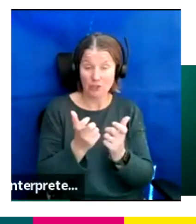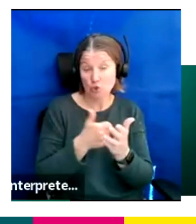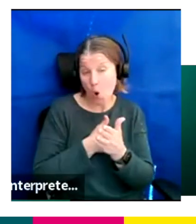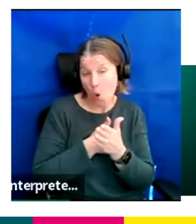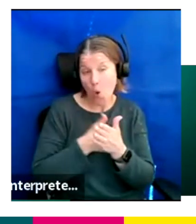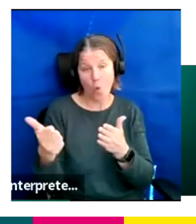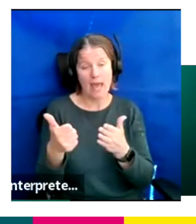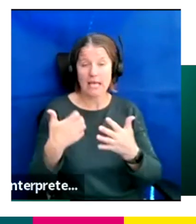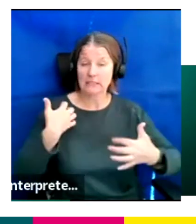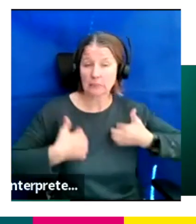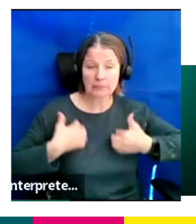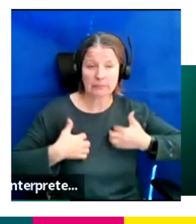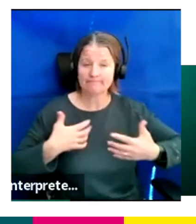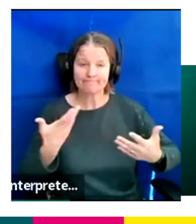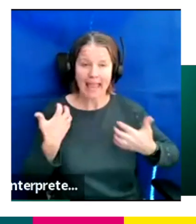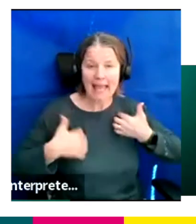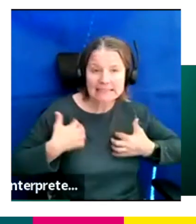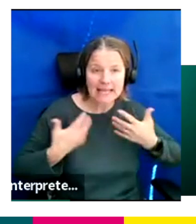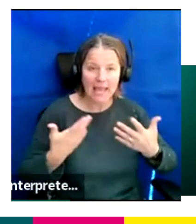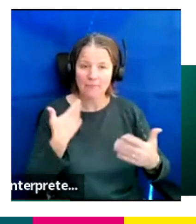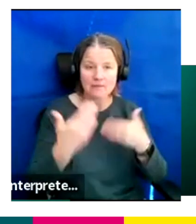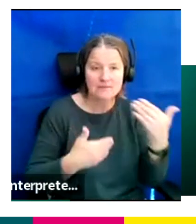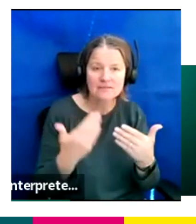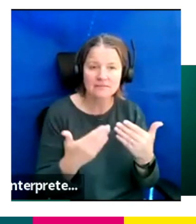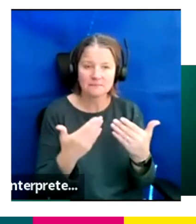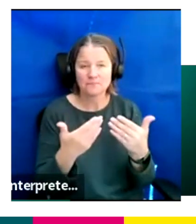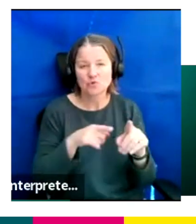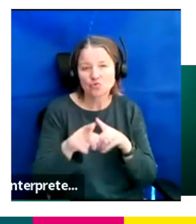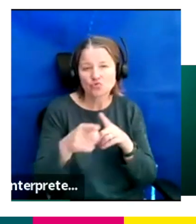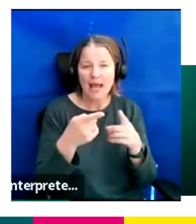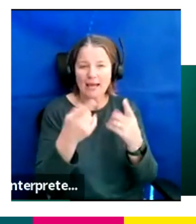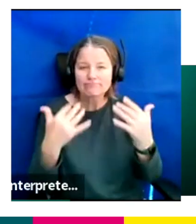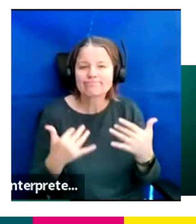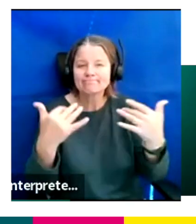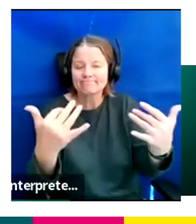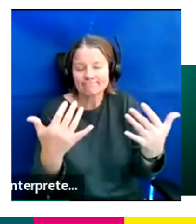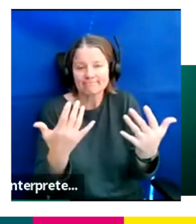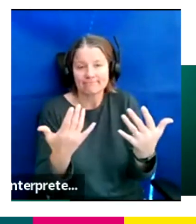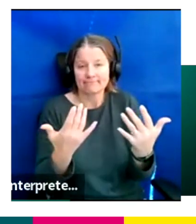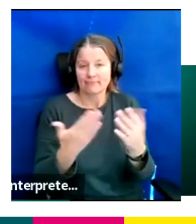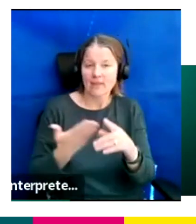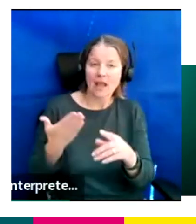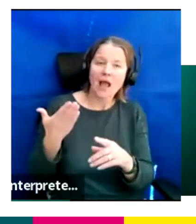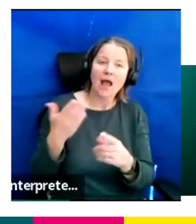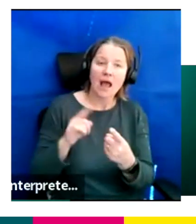So I was studied at the Brit School of Performing Arts, which is sort of a musical theatre kind